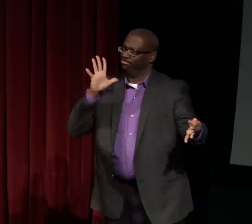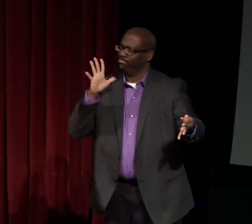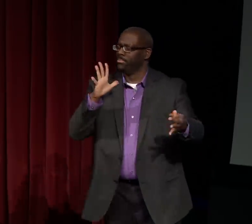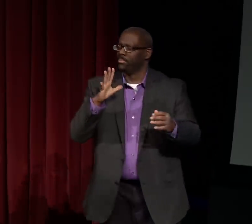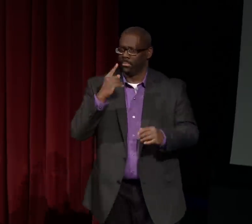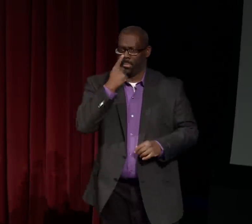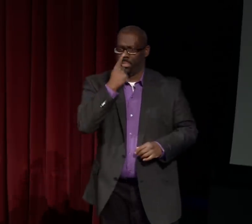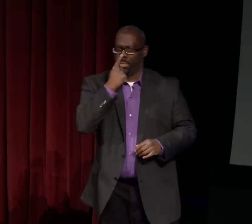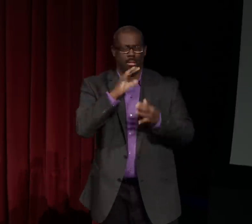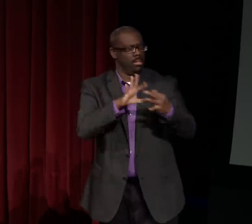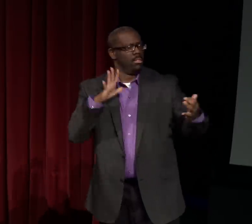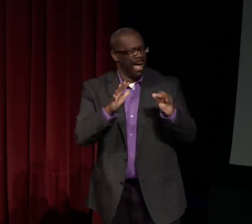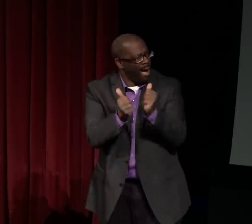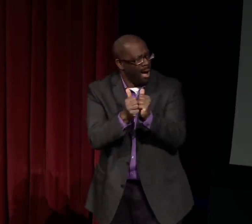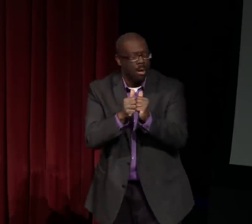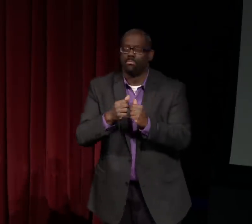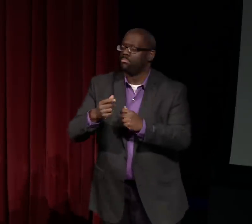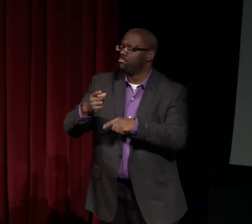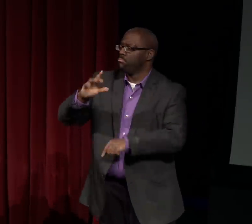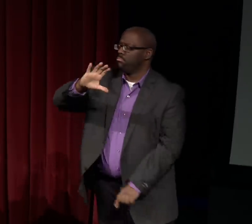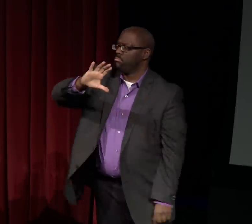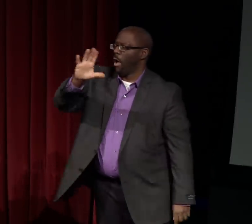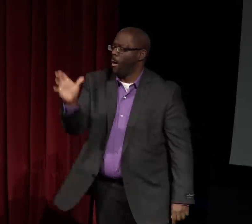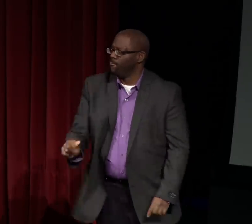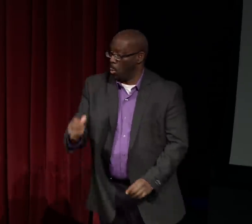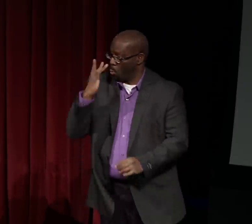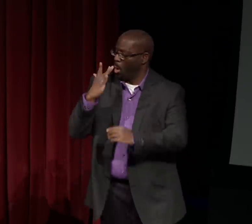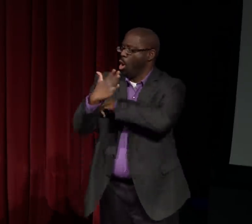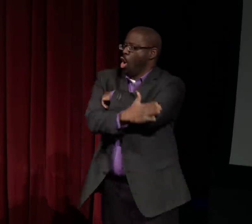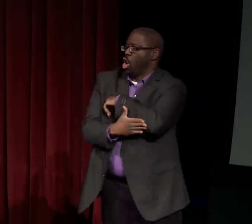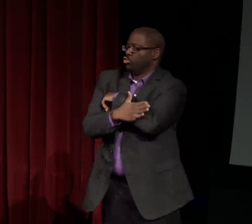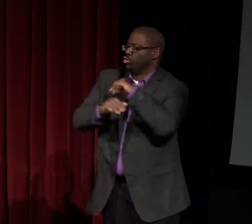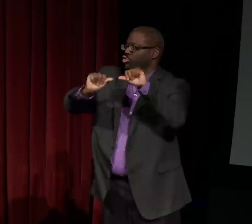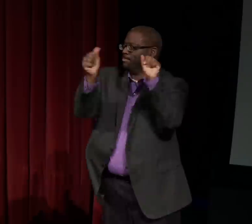and historically having a negative association.